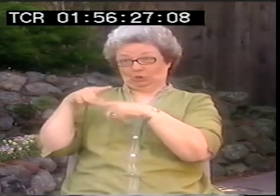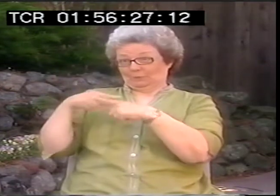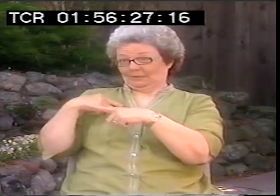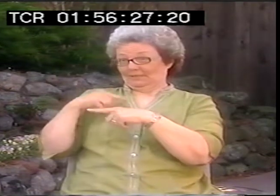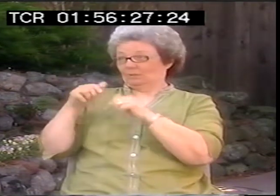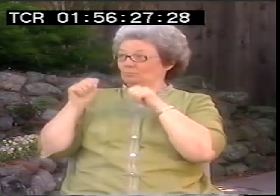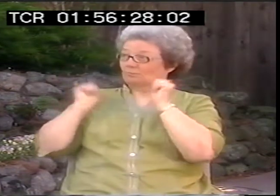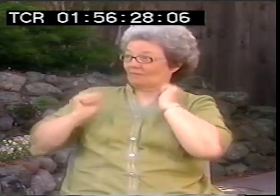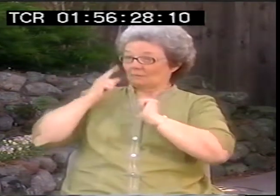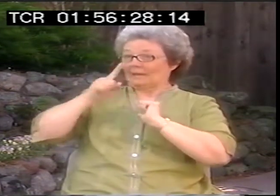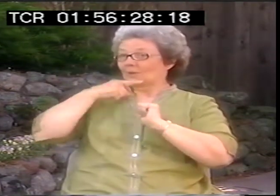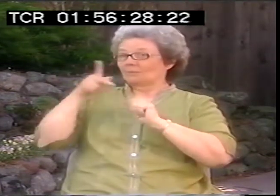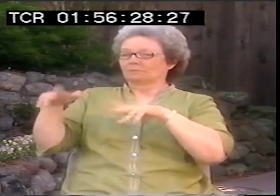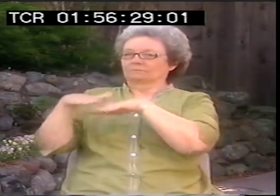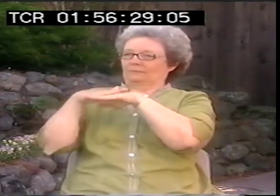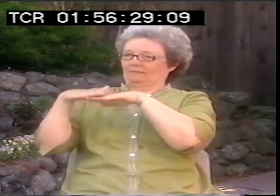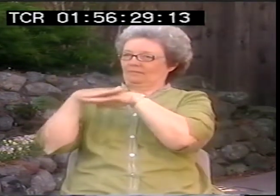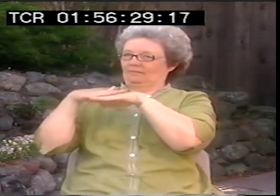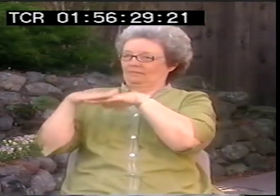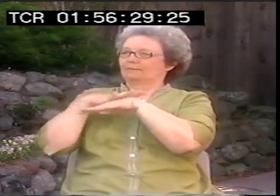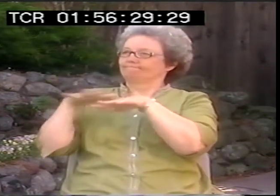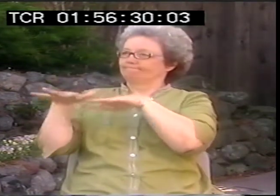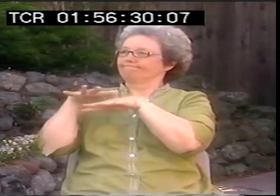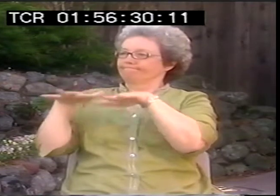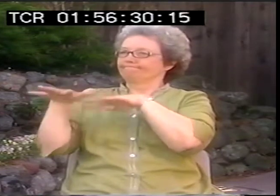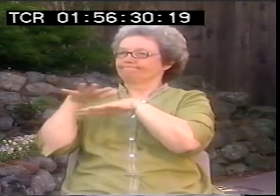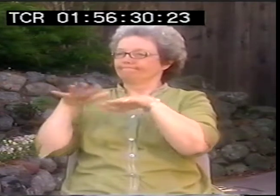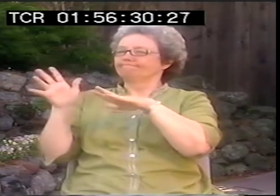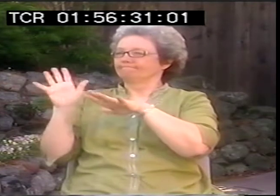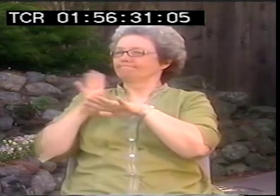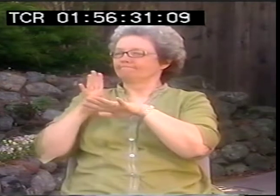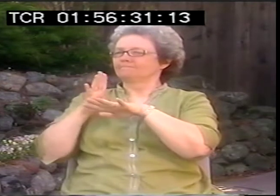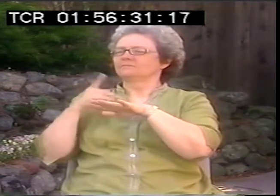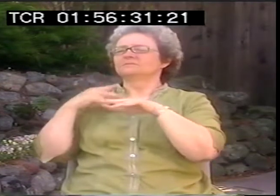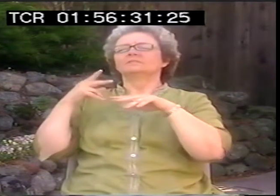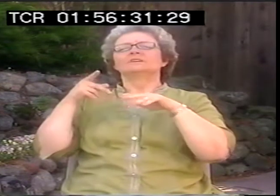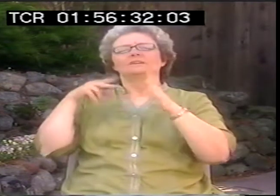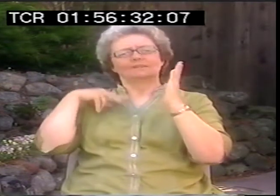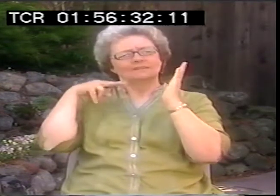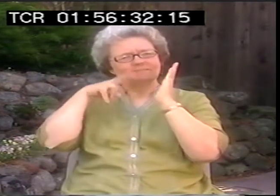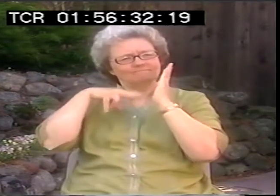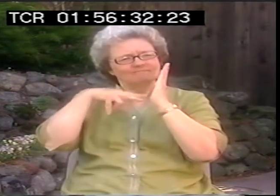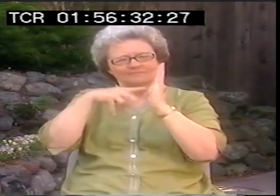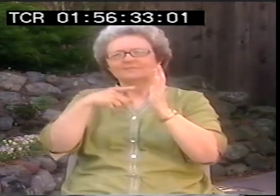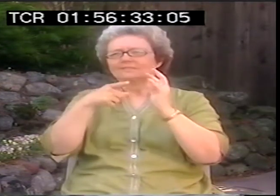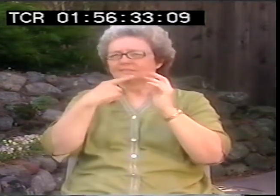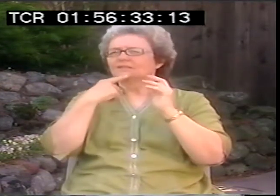it to match the different audiences and adjust to who is in that audience, how many hearing people might be present.